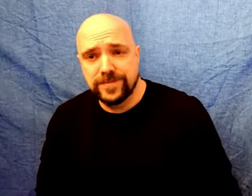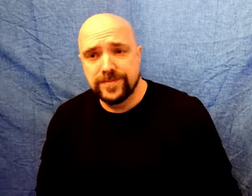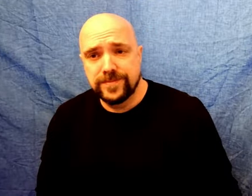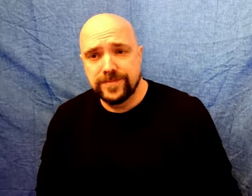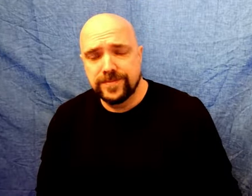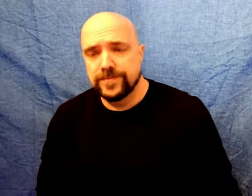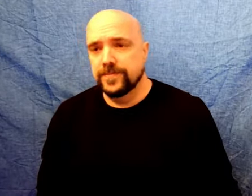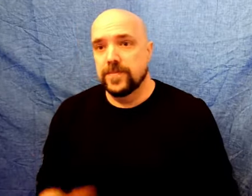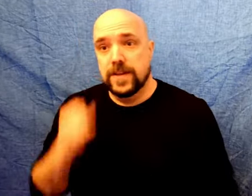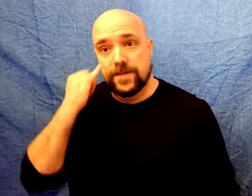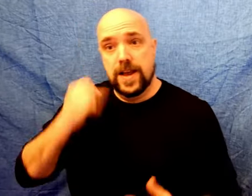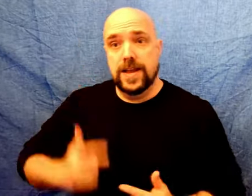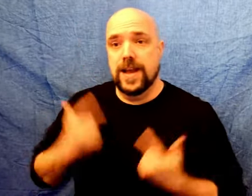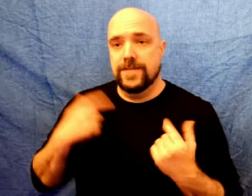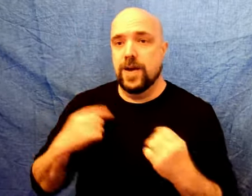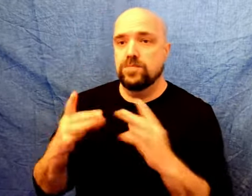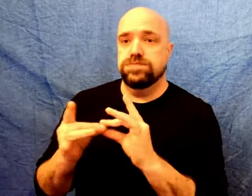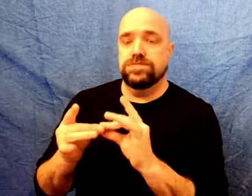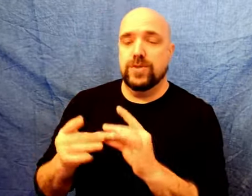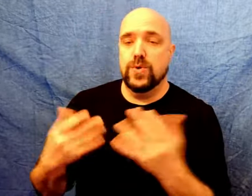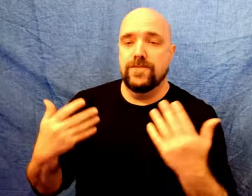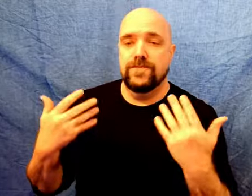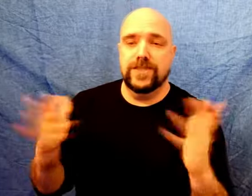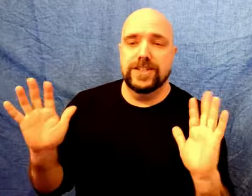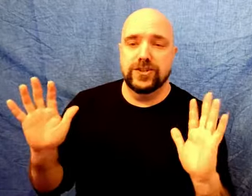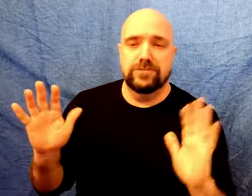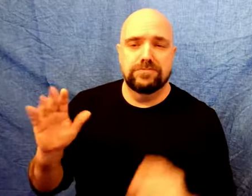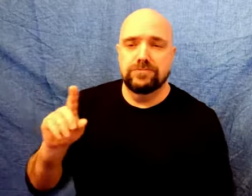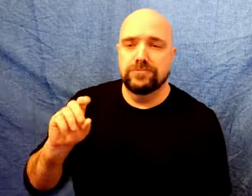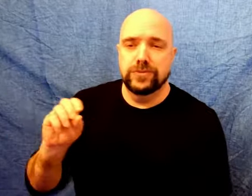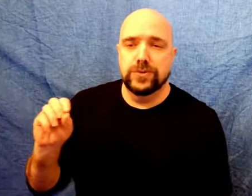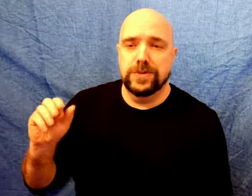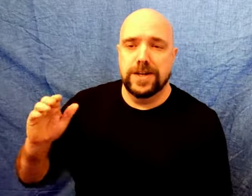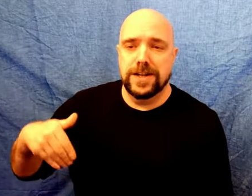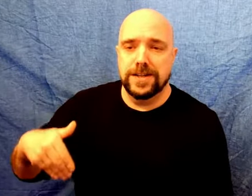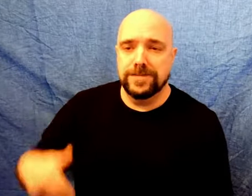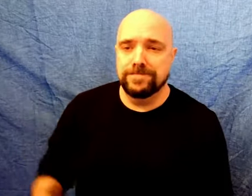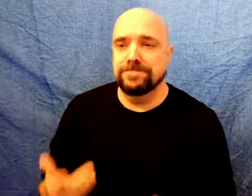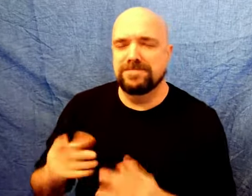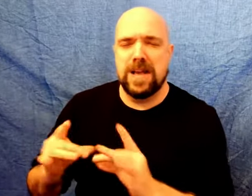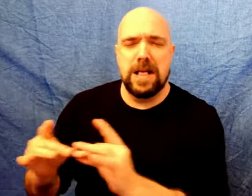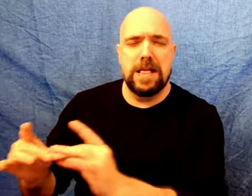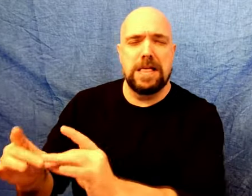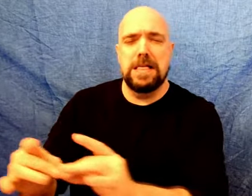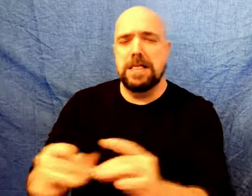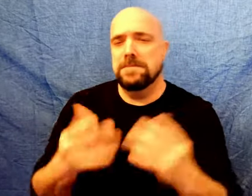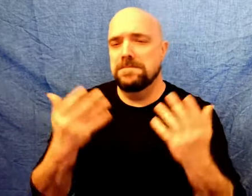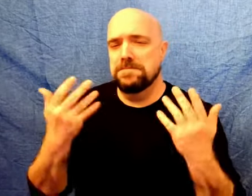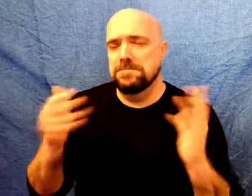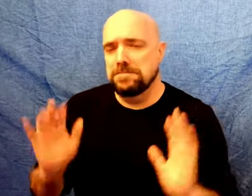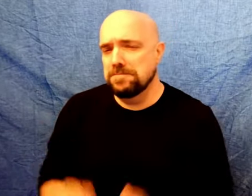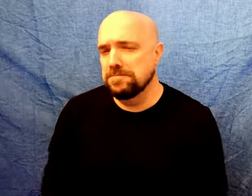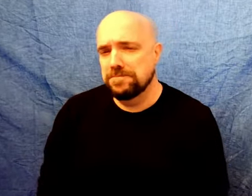Once I say something live, it is already published and it will be too late. Many will spread the words.